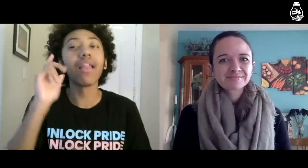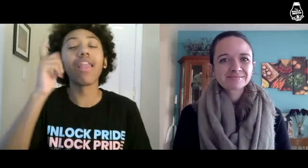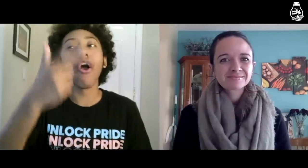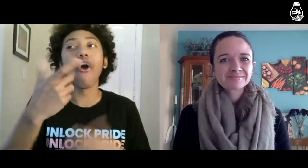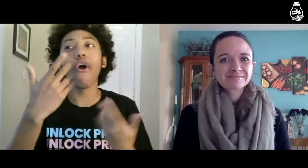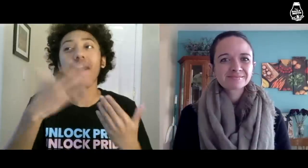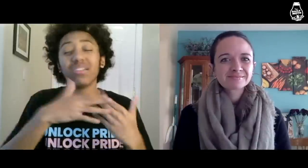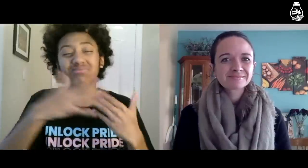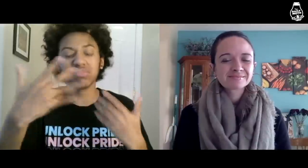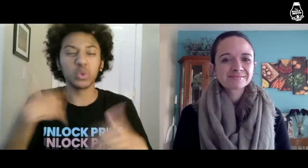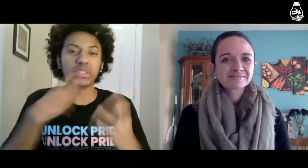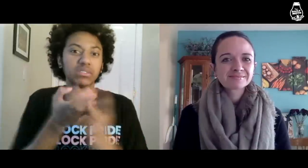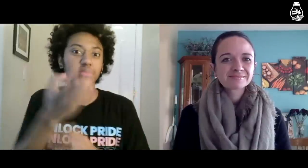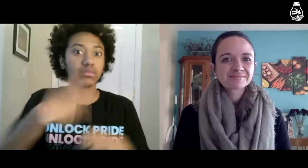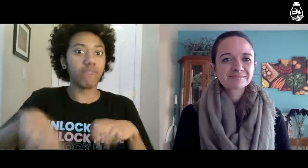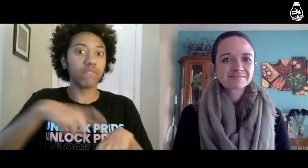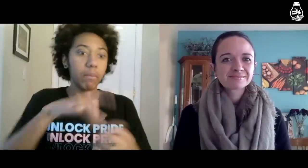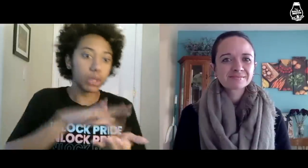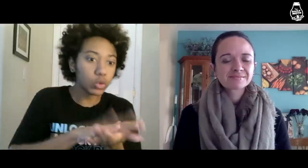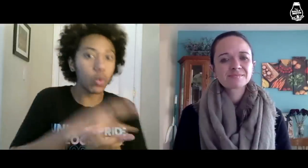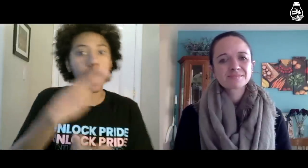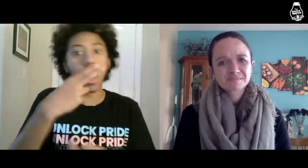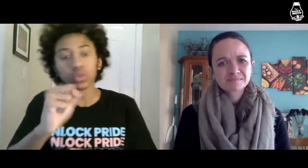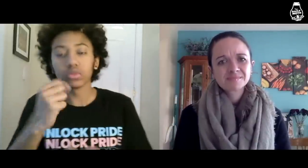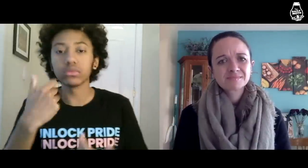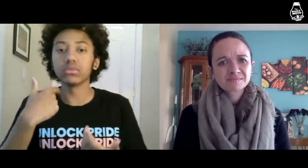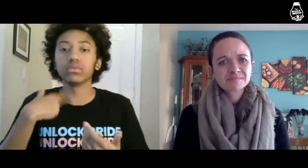I went through a tough time in middle school and high school,